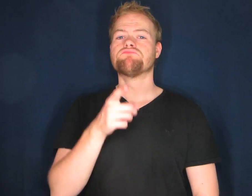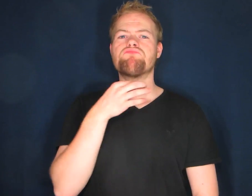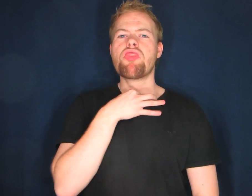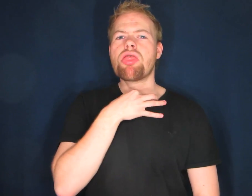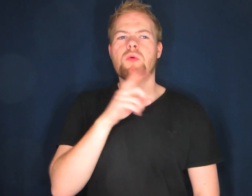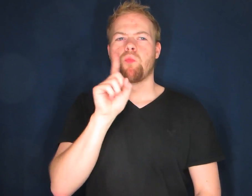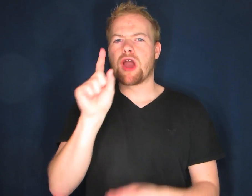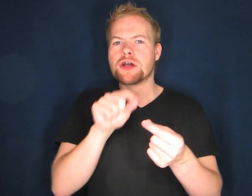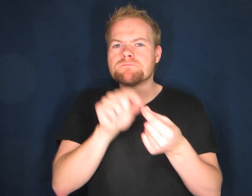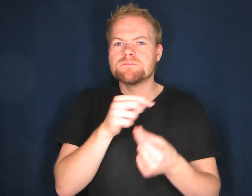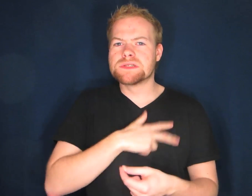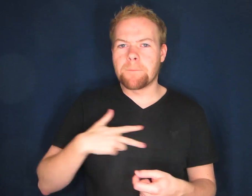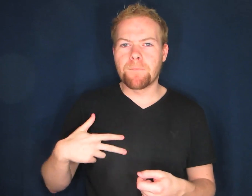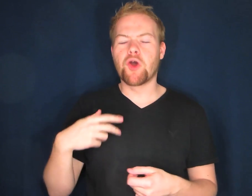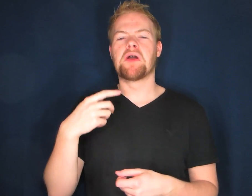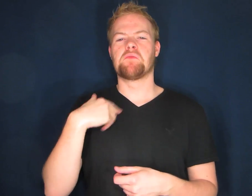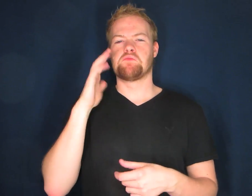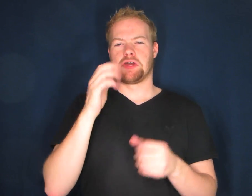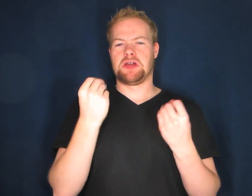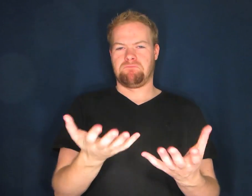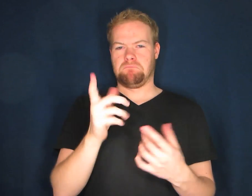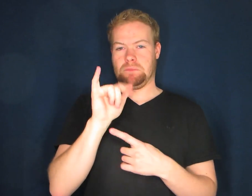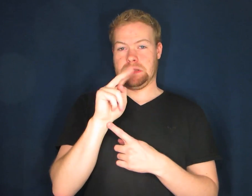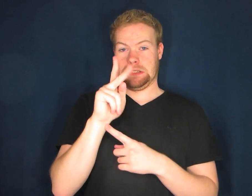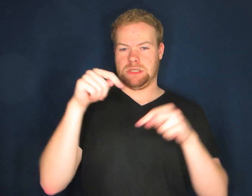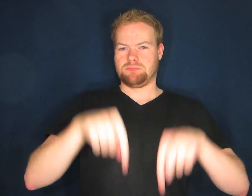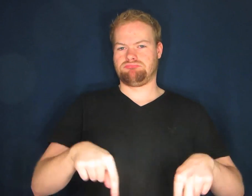If you're curious about where exactly in Denmark, I will give you a link below.